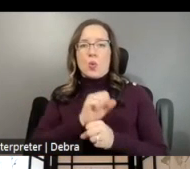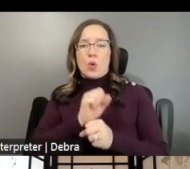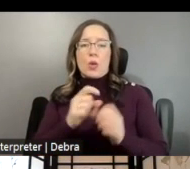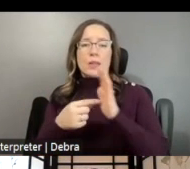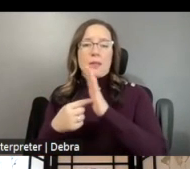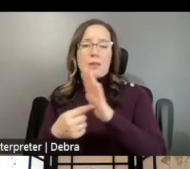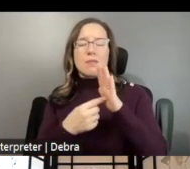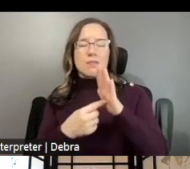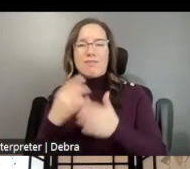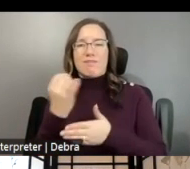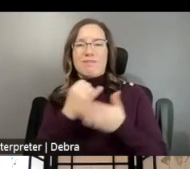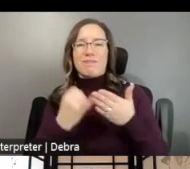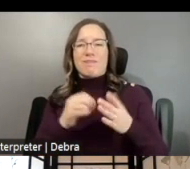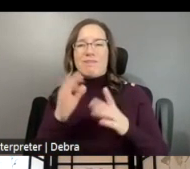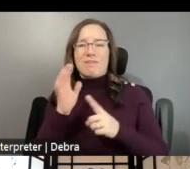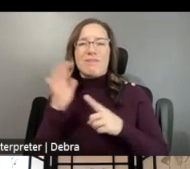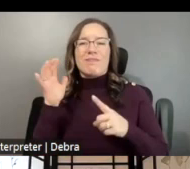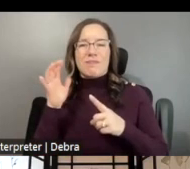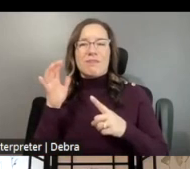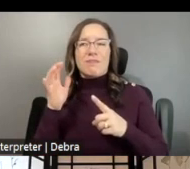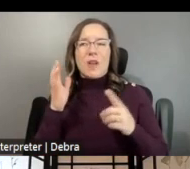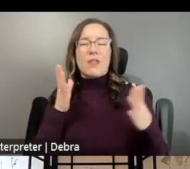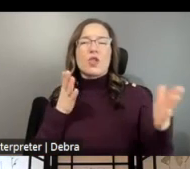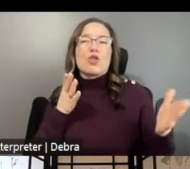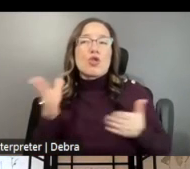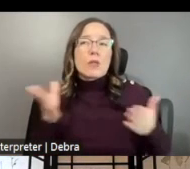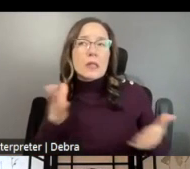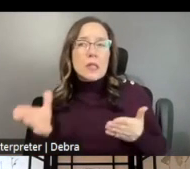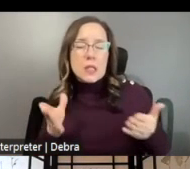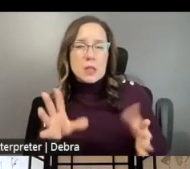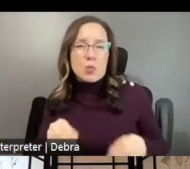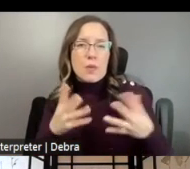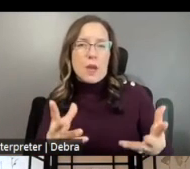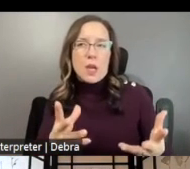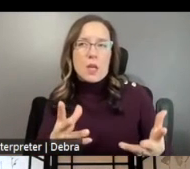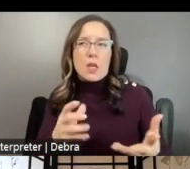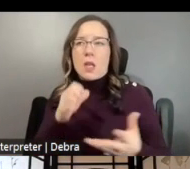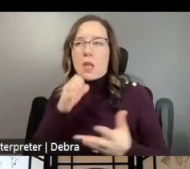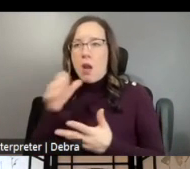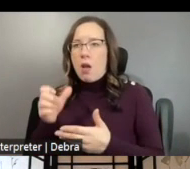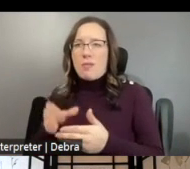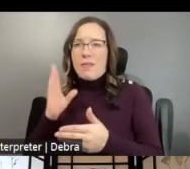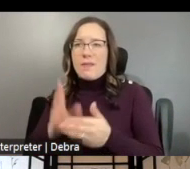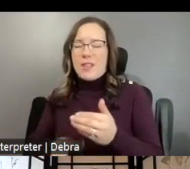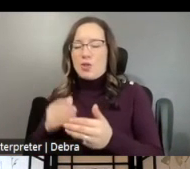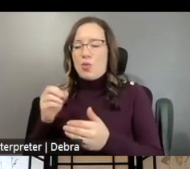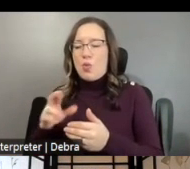ARTISTIC EXCELLENCE OF THE SERVICES PROVIDED RATHER THAN A FINISHED OR IN PROCESS OUTCOME,